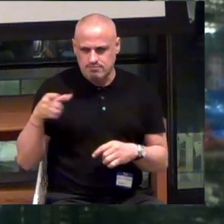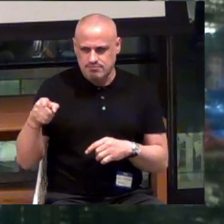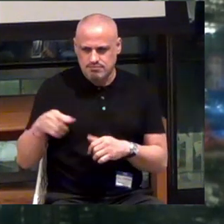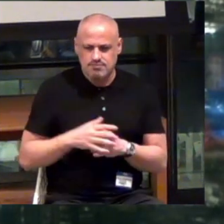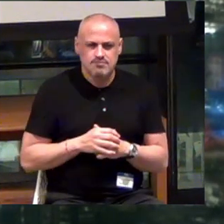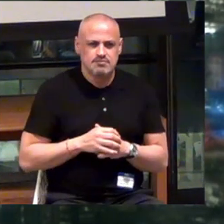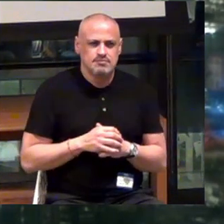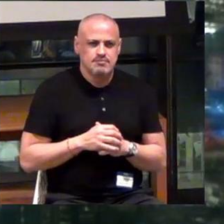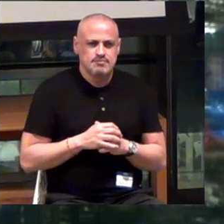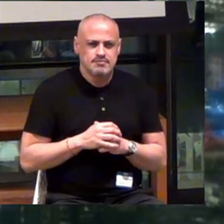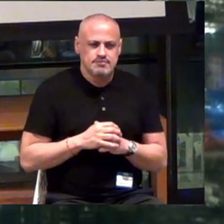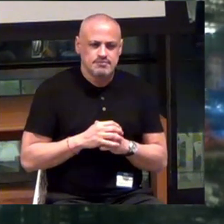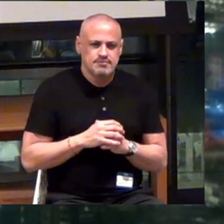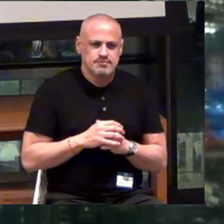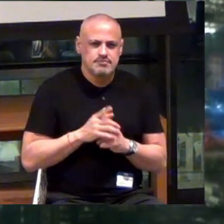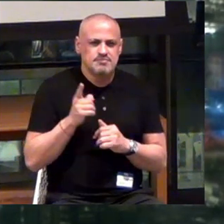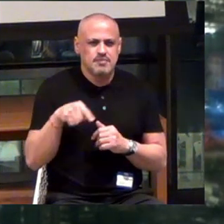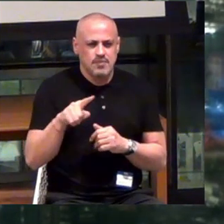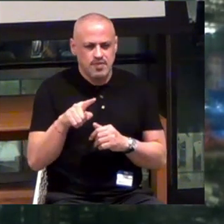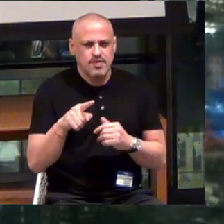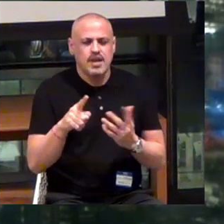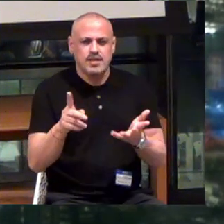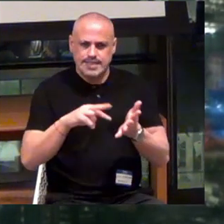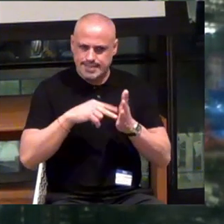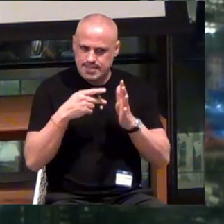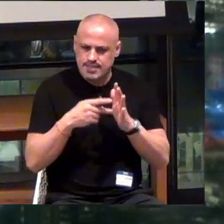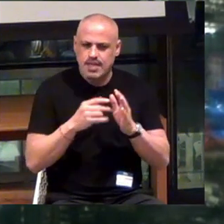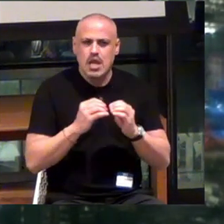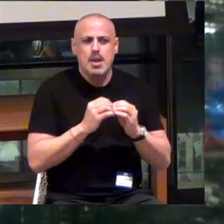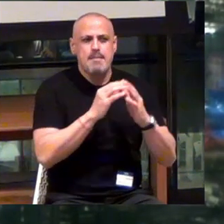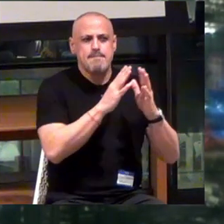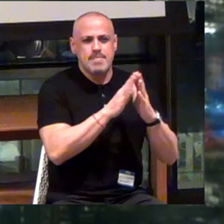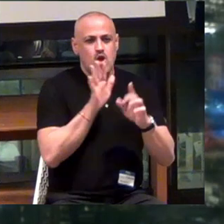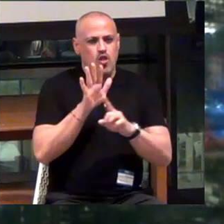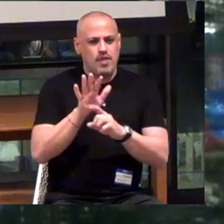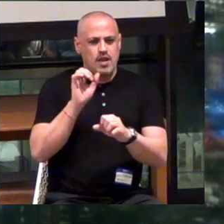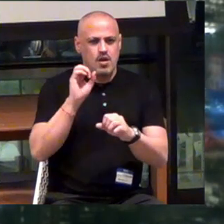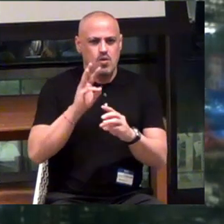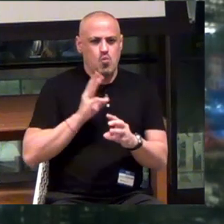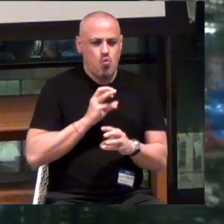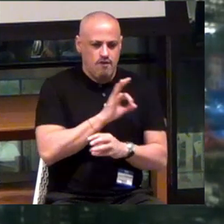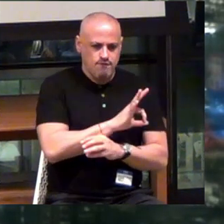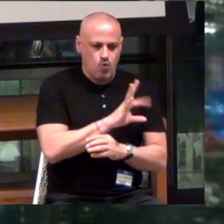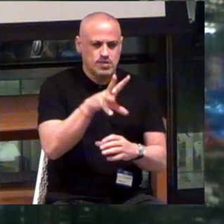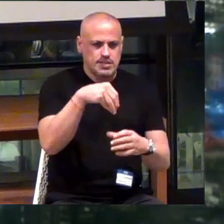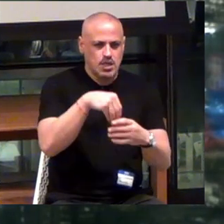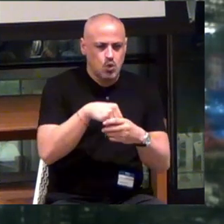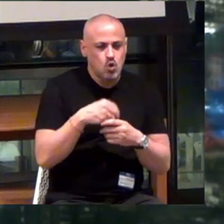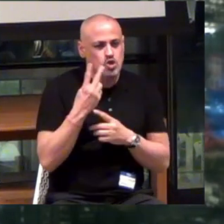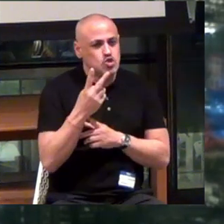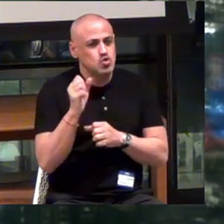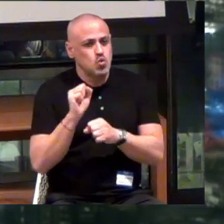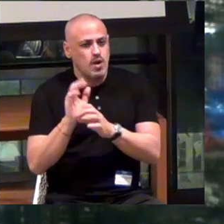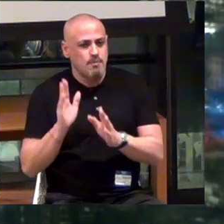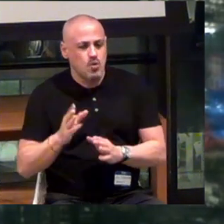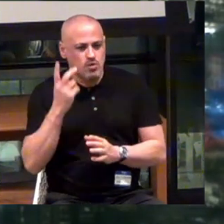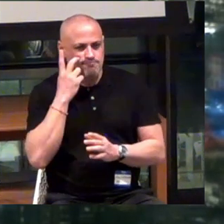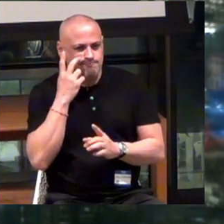They intentionally built their work to include two employees with visual impairment.